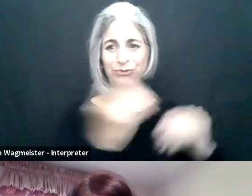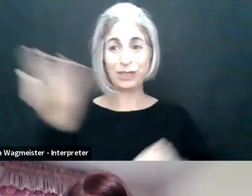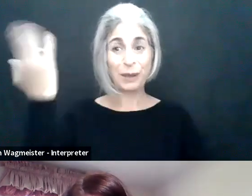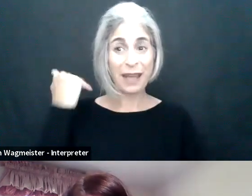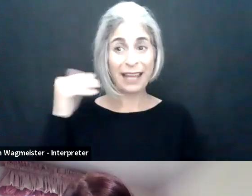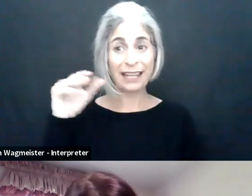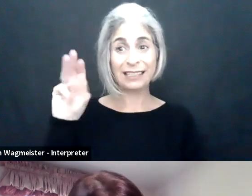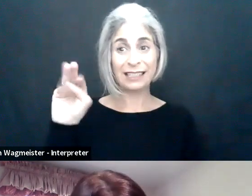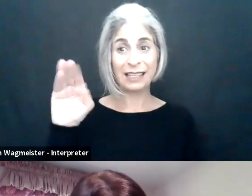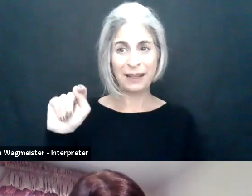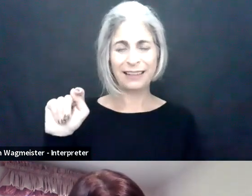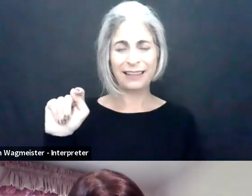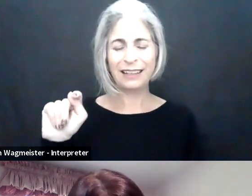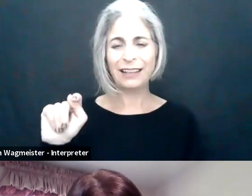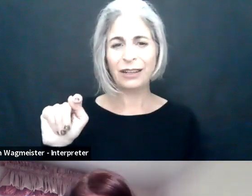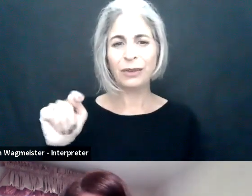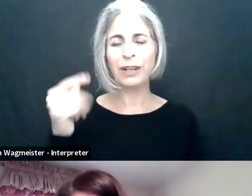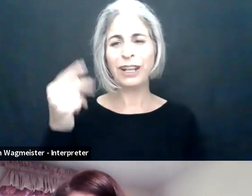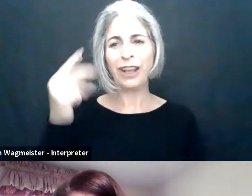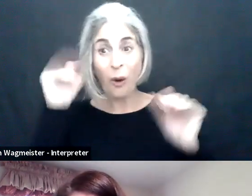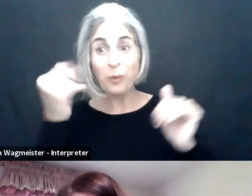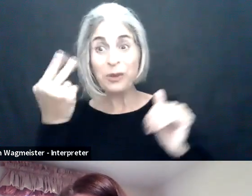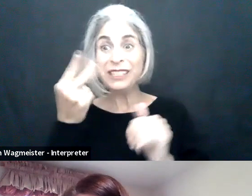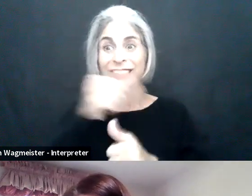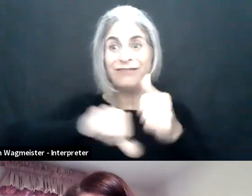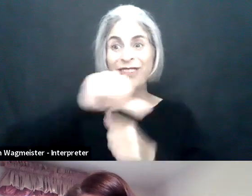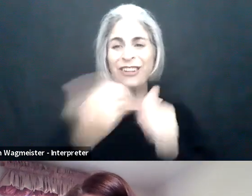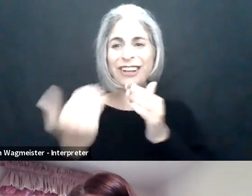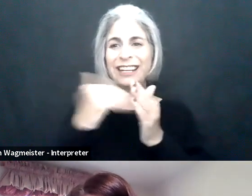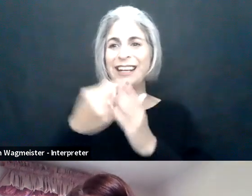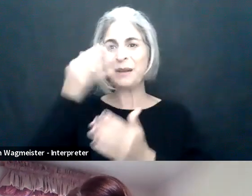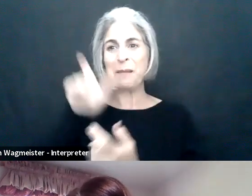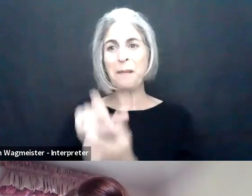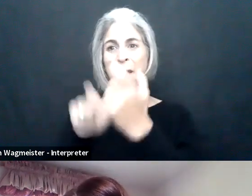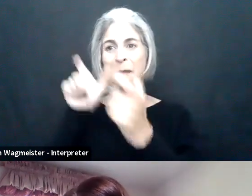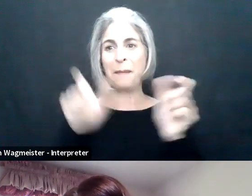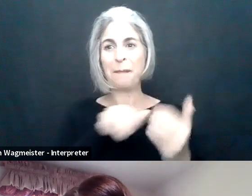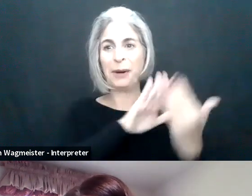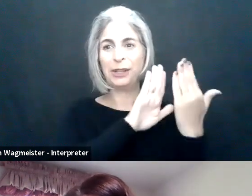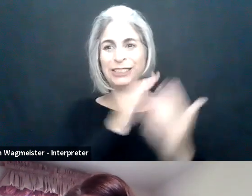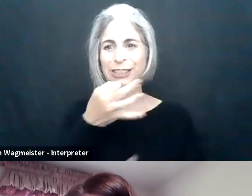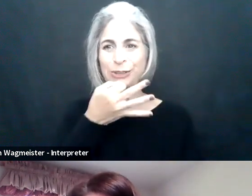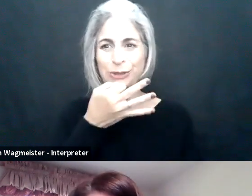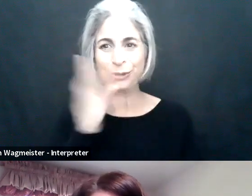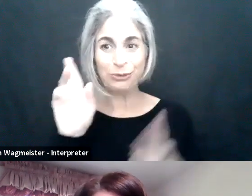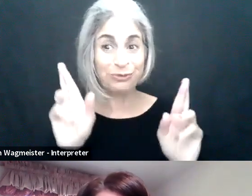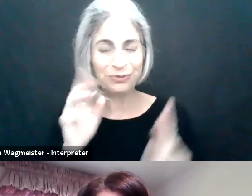While we're watching the slides from M-Enabling sessions past, we'll look forward to being together in-person